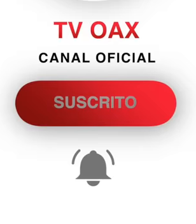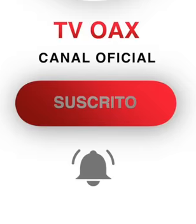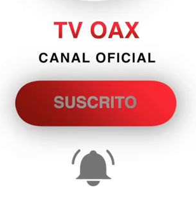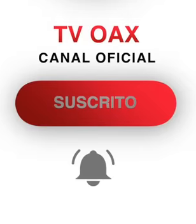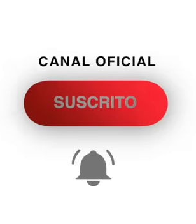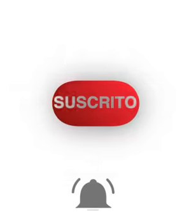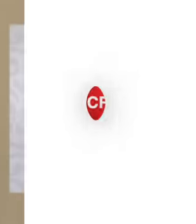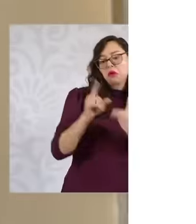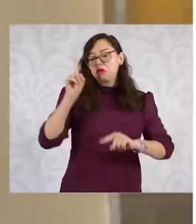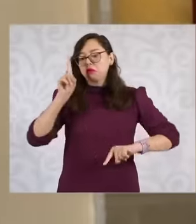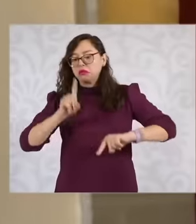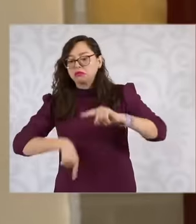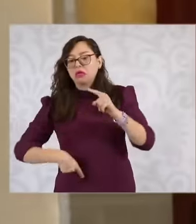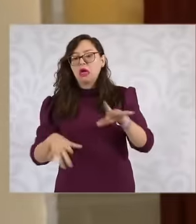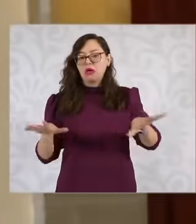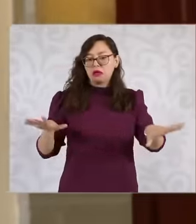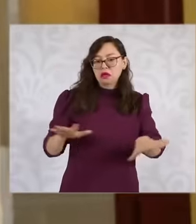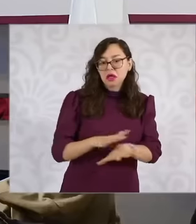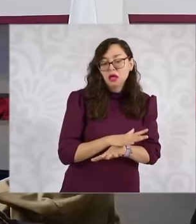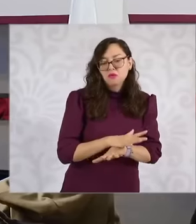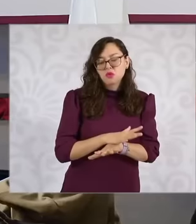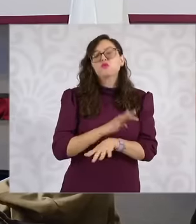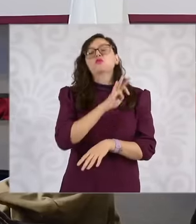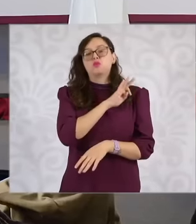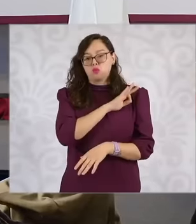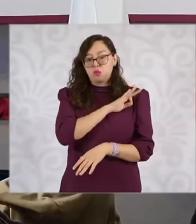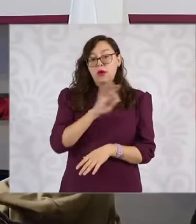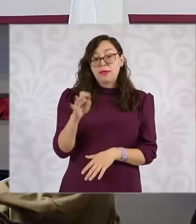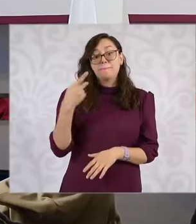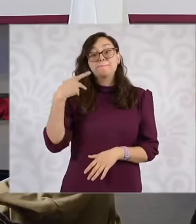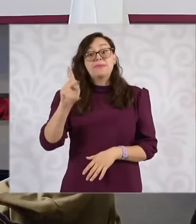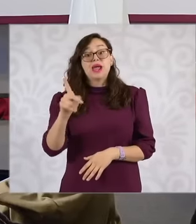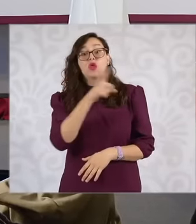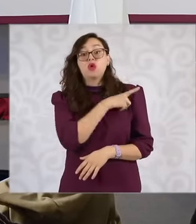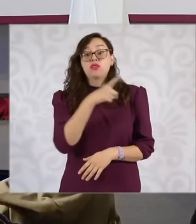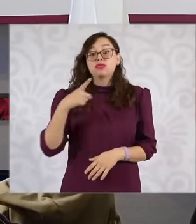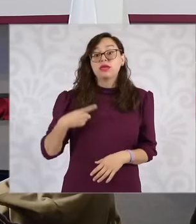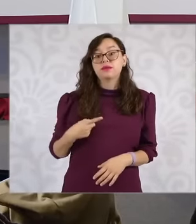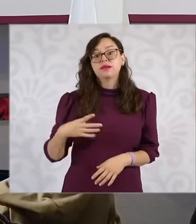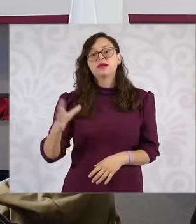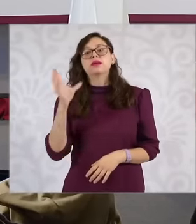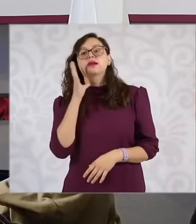become part It requires that the Congress of the Union, by the vote of